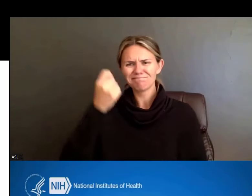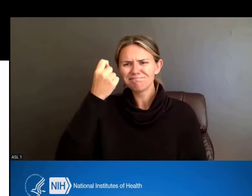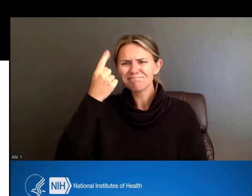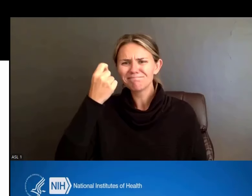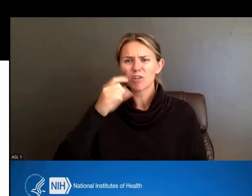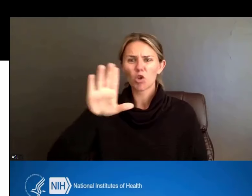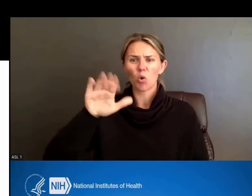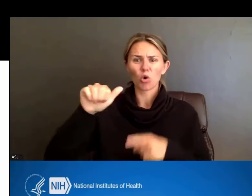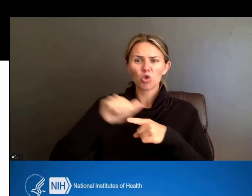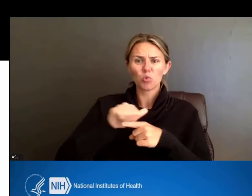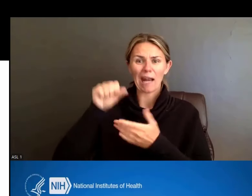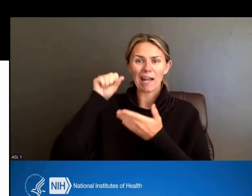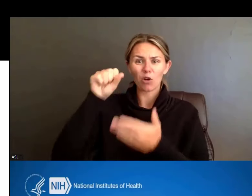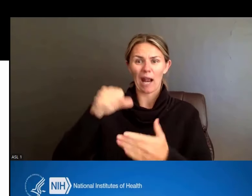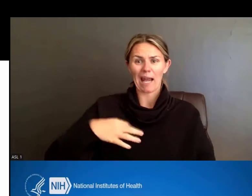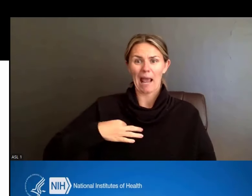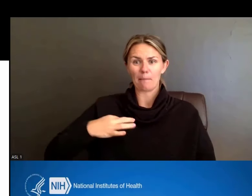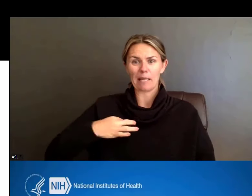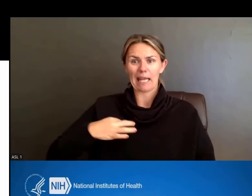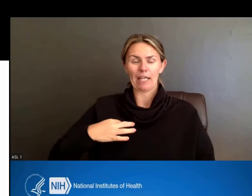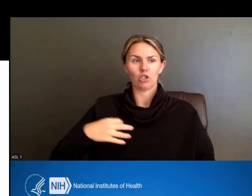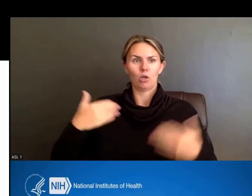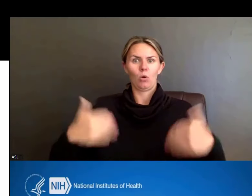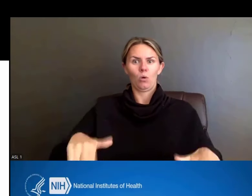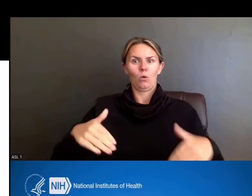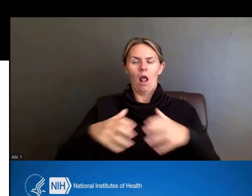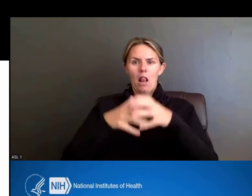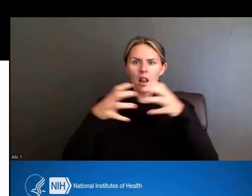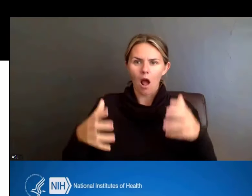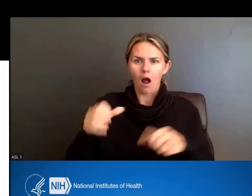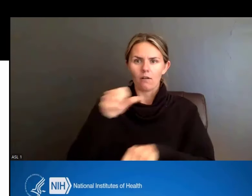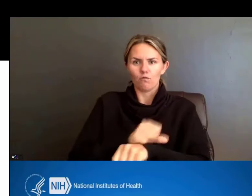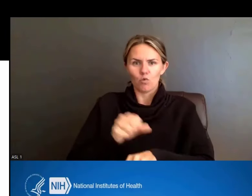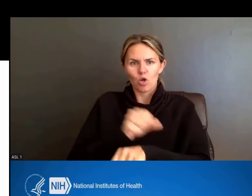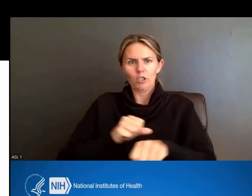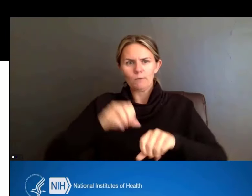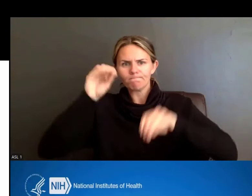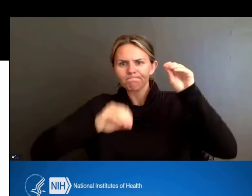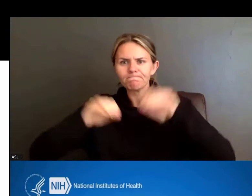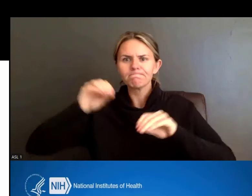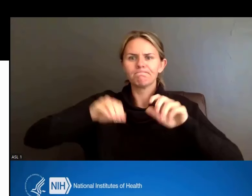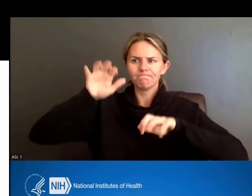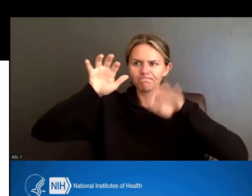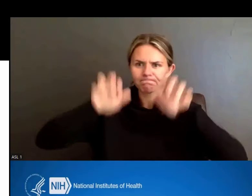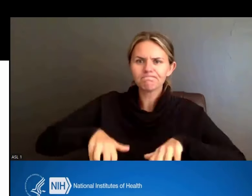and we want to make sure that institutions